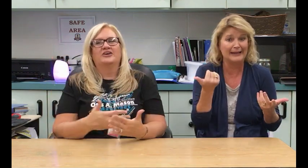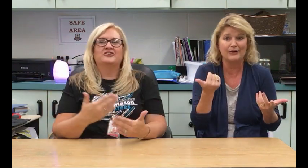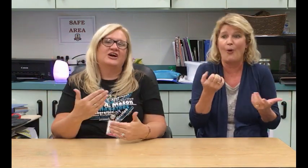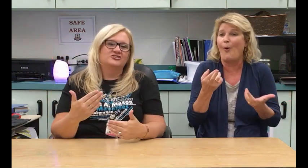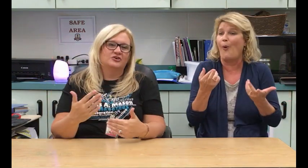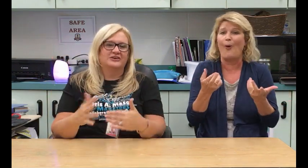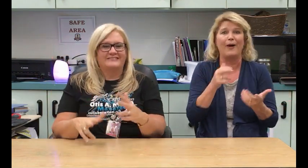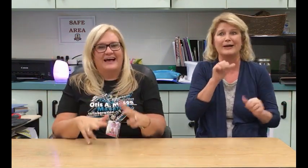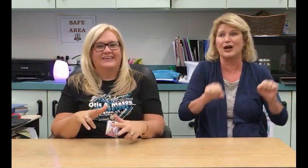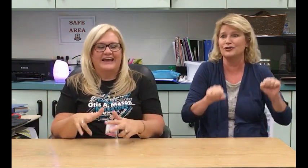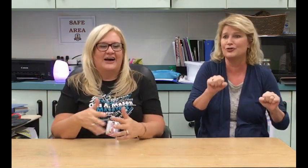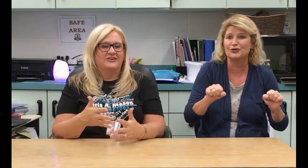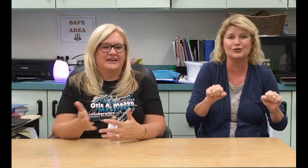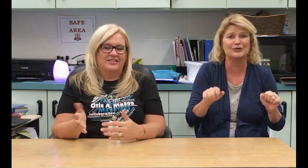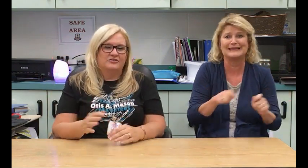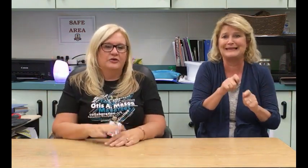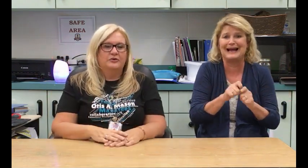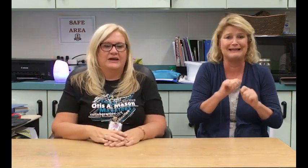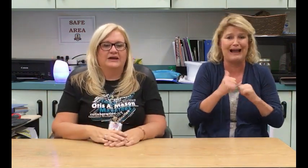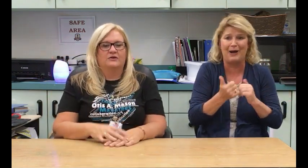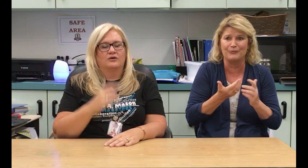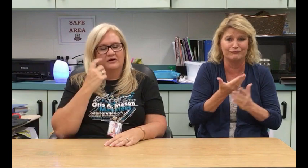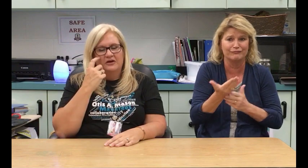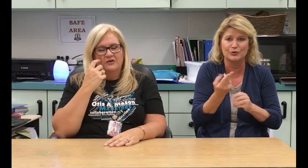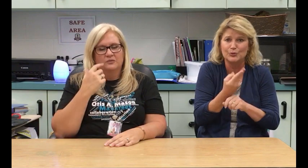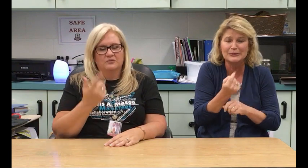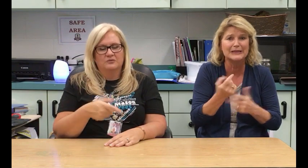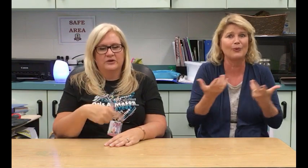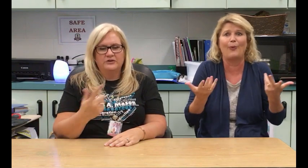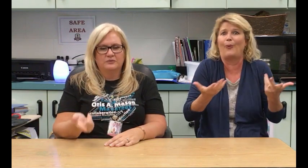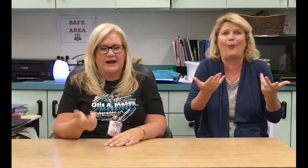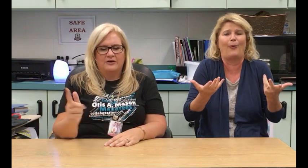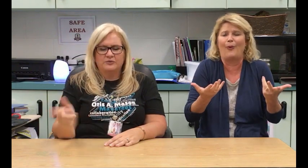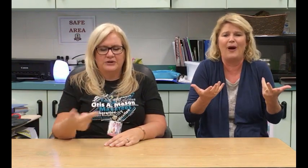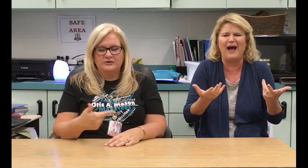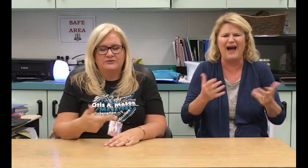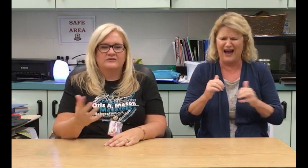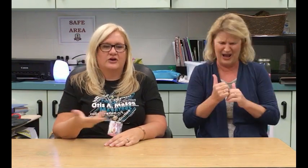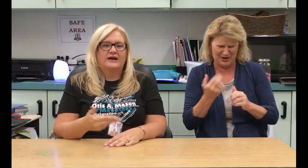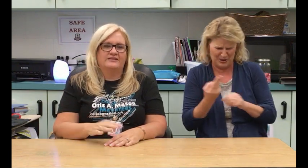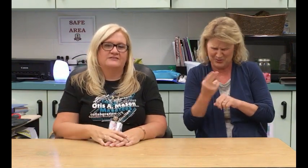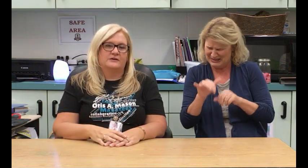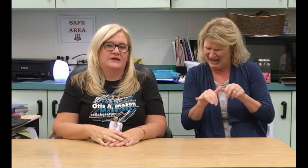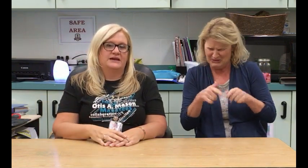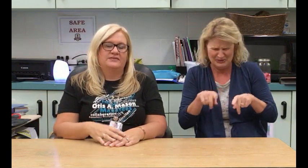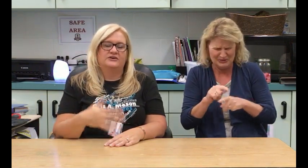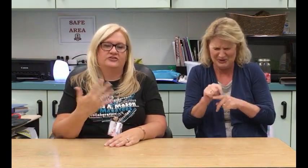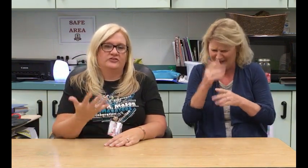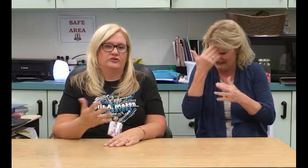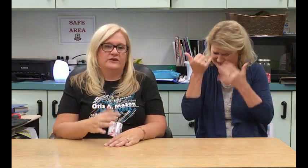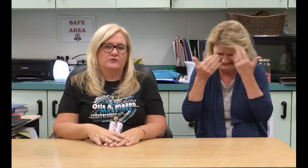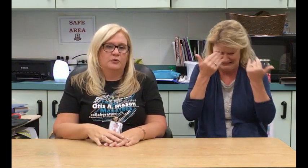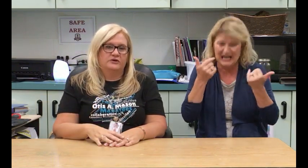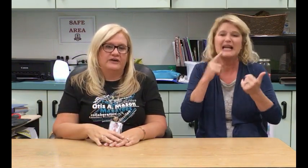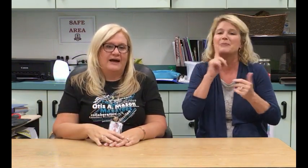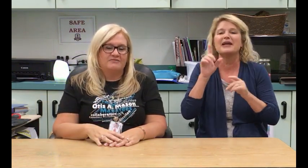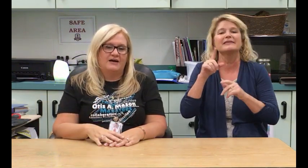you're not sure exactly how to get through it or "what did.. how did we use this?" or "how did this come in?" And, they're just a great support. To have that